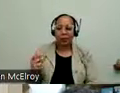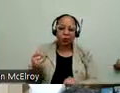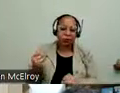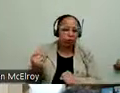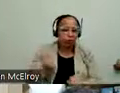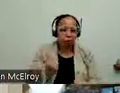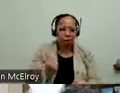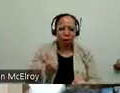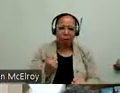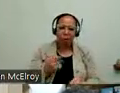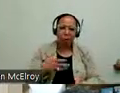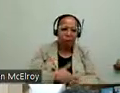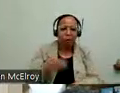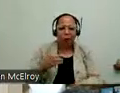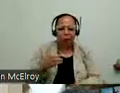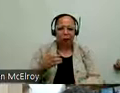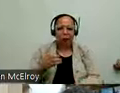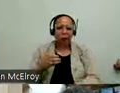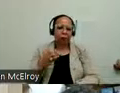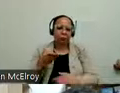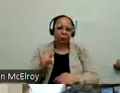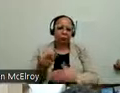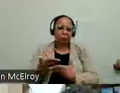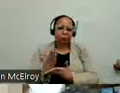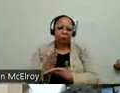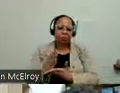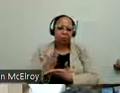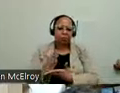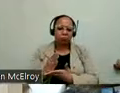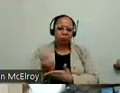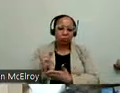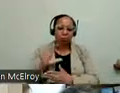Chicago. You can look all over the city and see her impact.